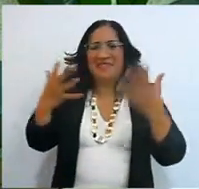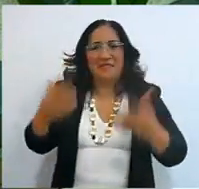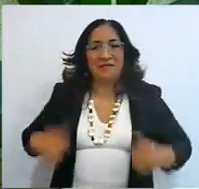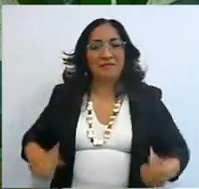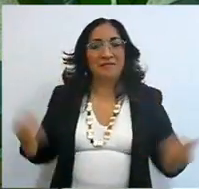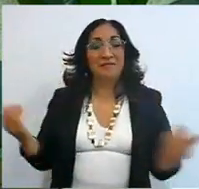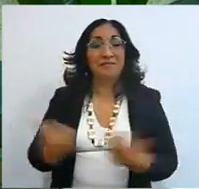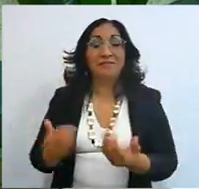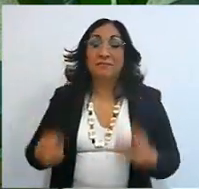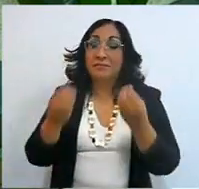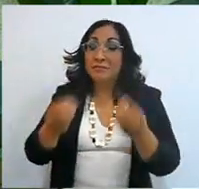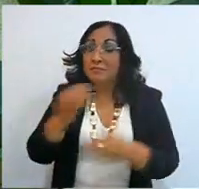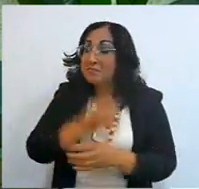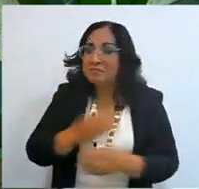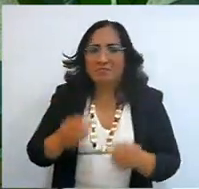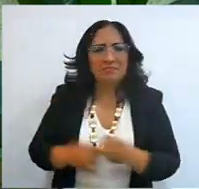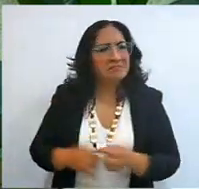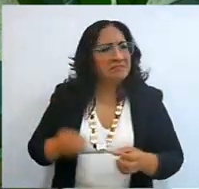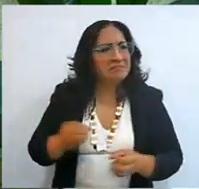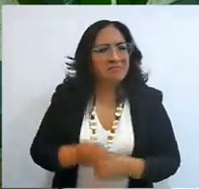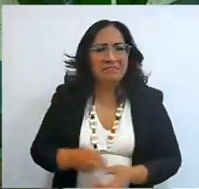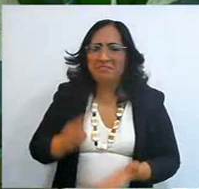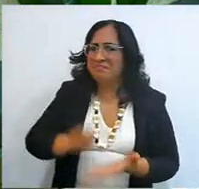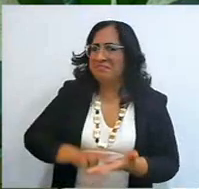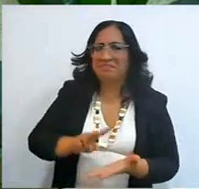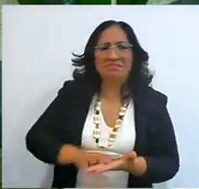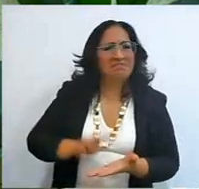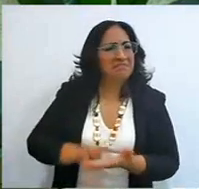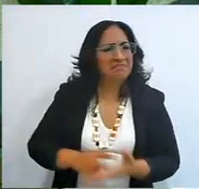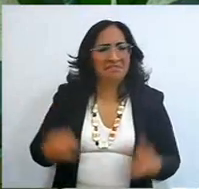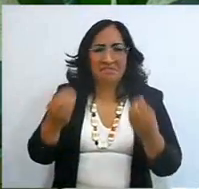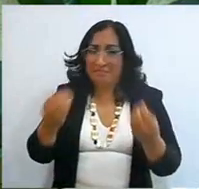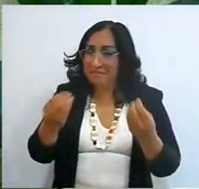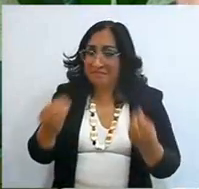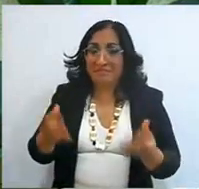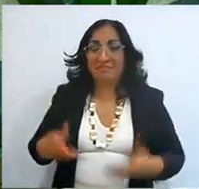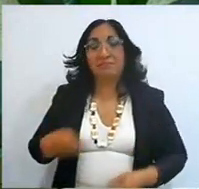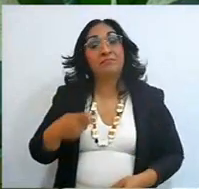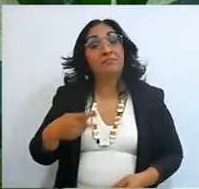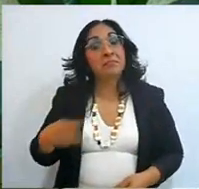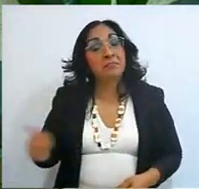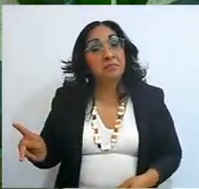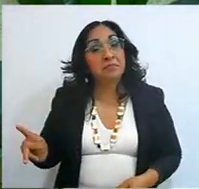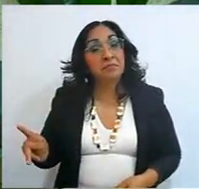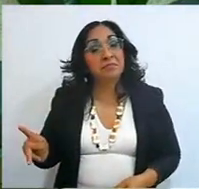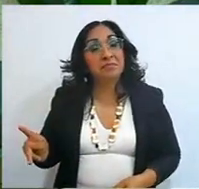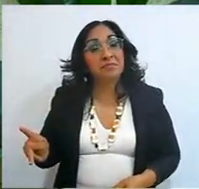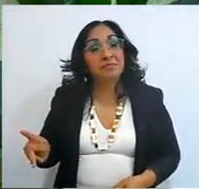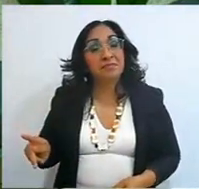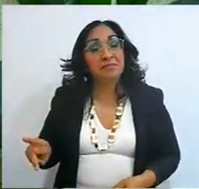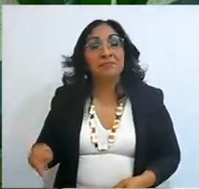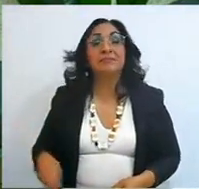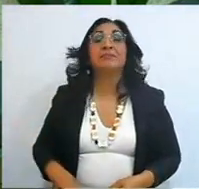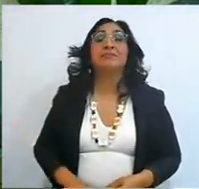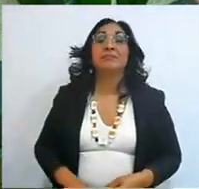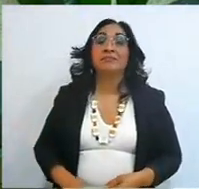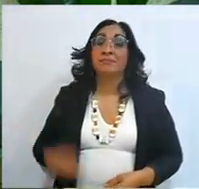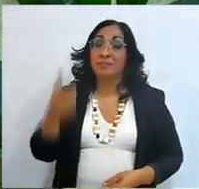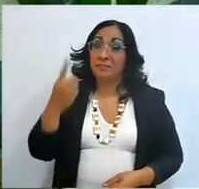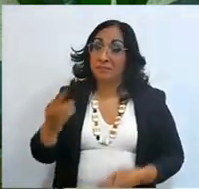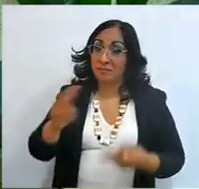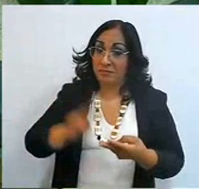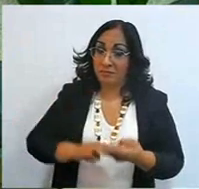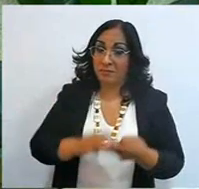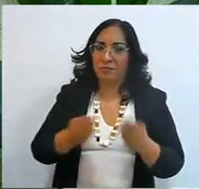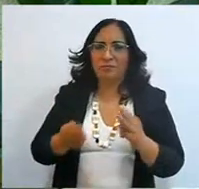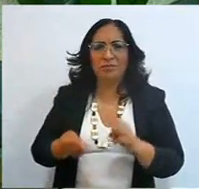So, you can't imagine everything I was doing, but suddenly, boom and I left,